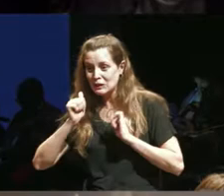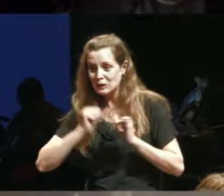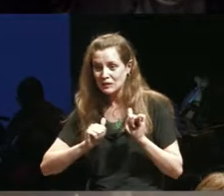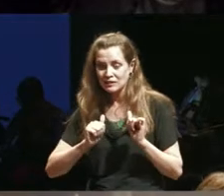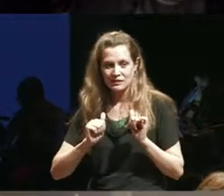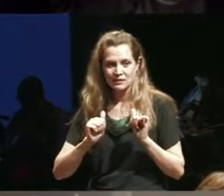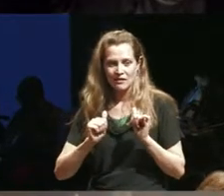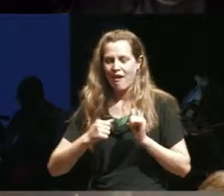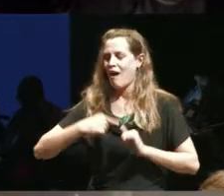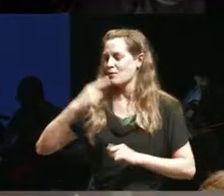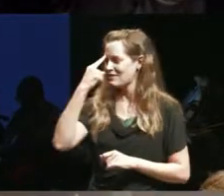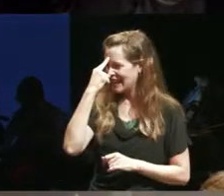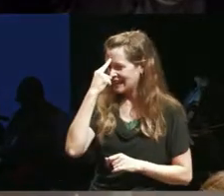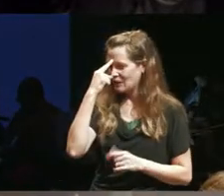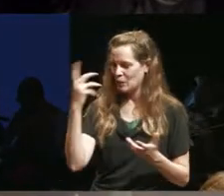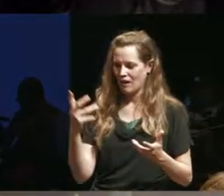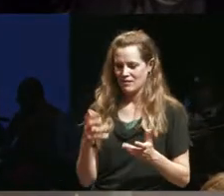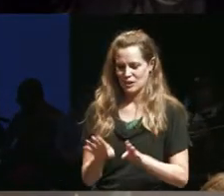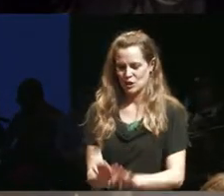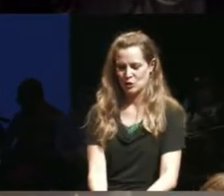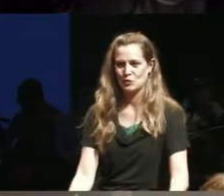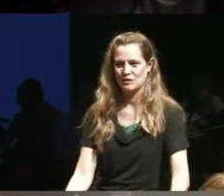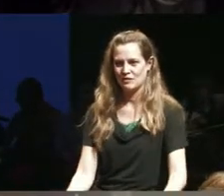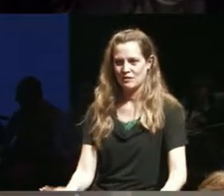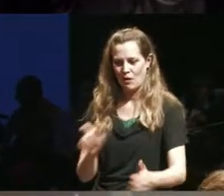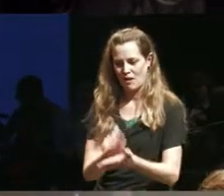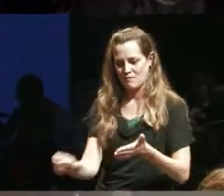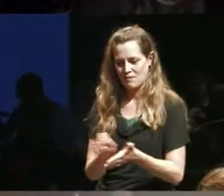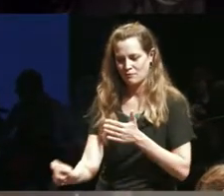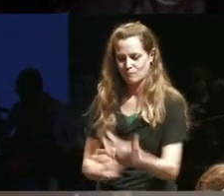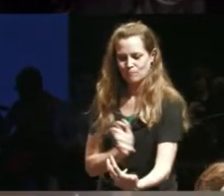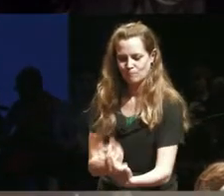going to be thinking a lot about them as audiences when I write the work as